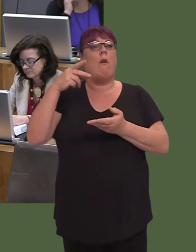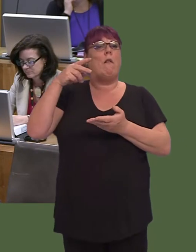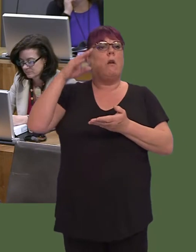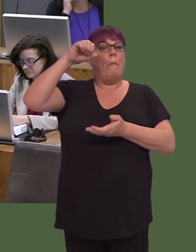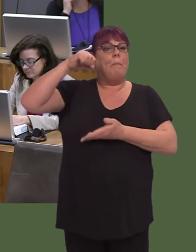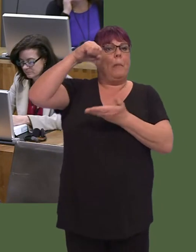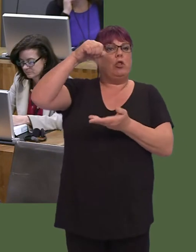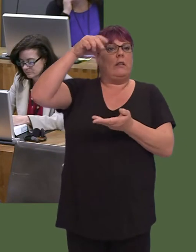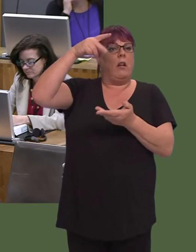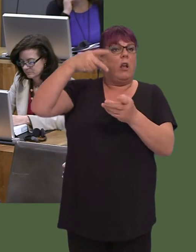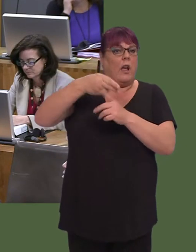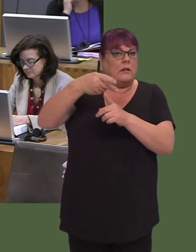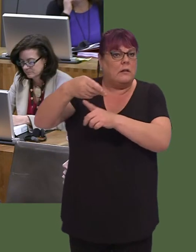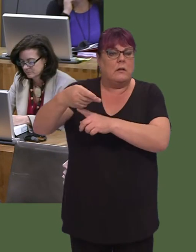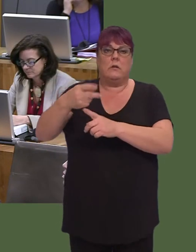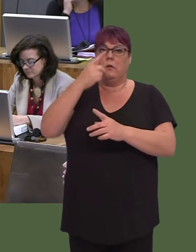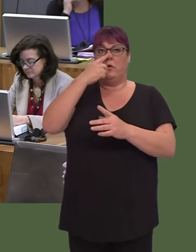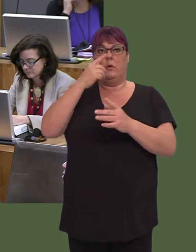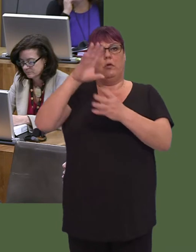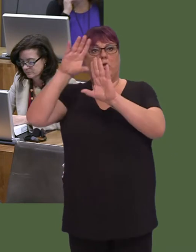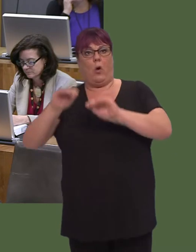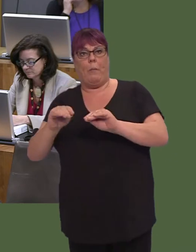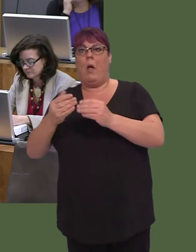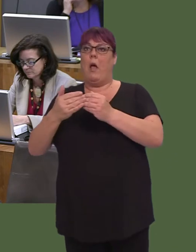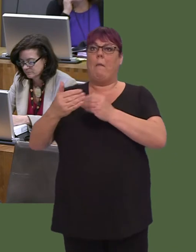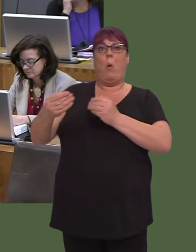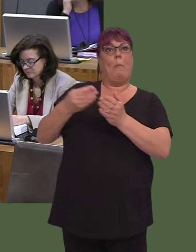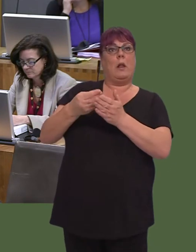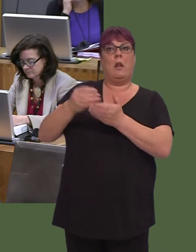us with more resources before Christmas, which we can then help local government with.